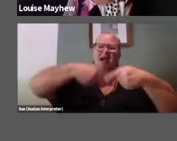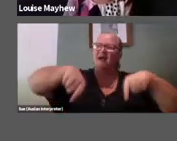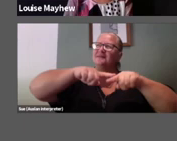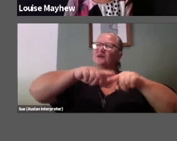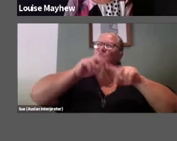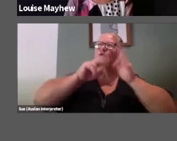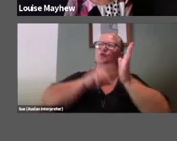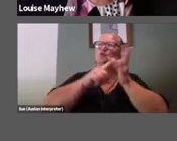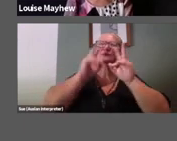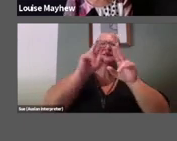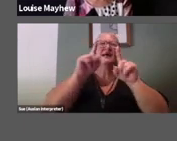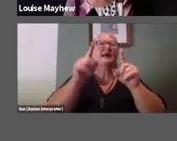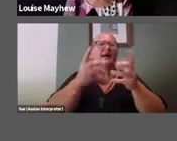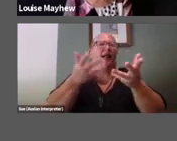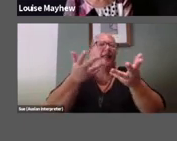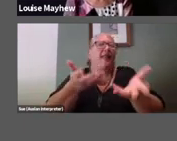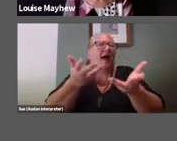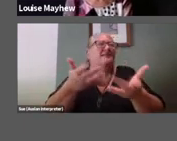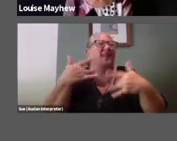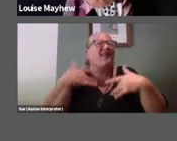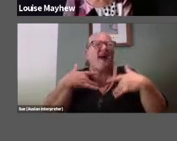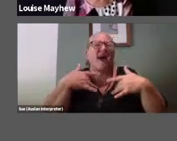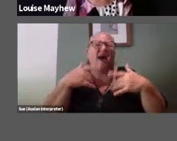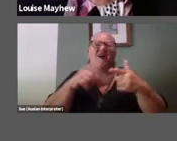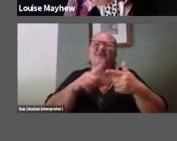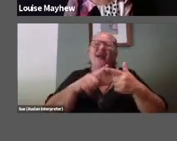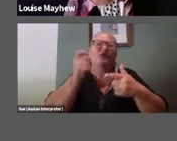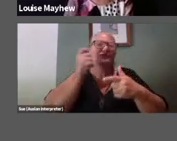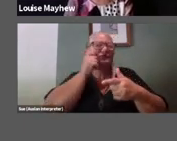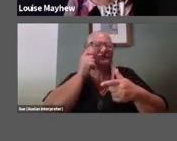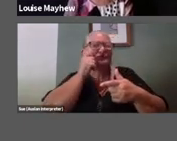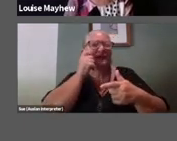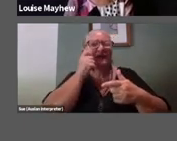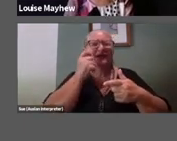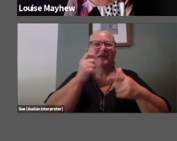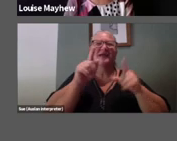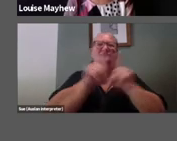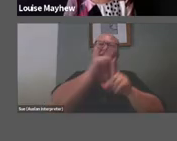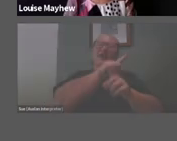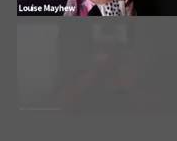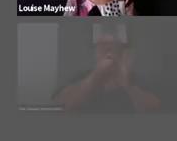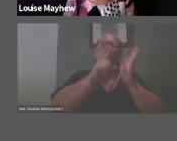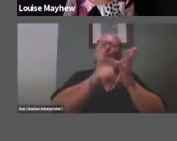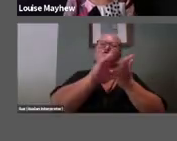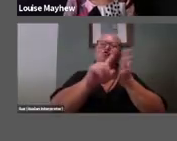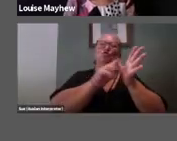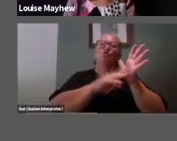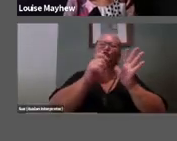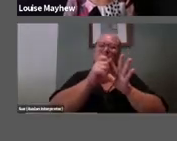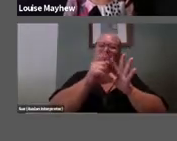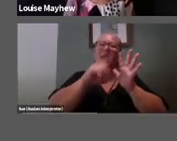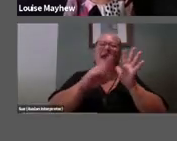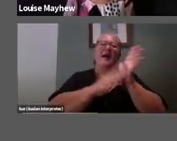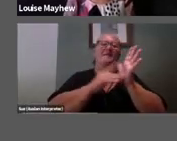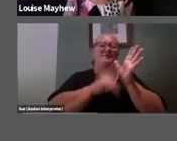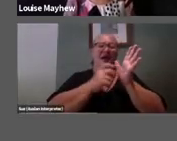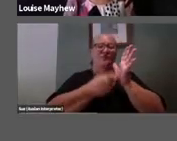lighter cheeky qualitiess in Duchamp and Man Ray - there's a freedom and joy in